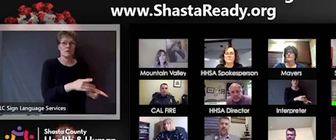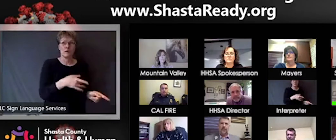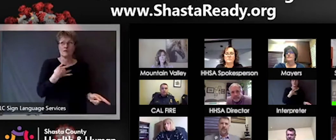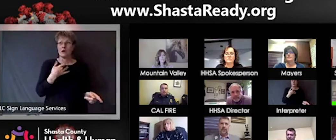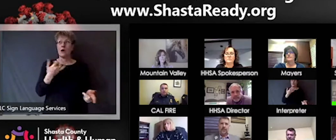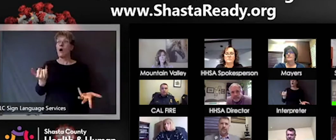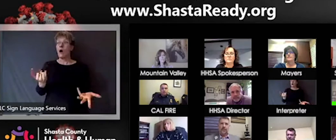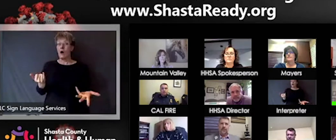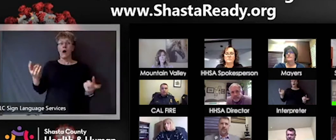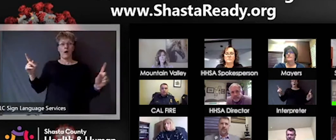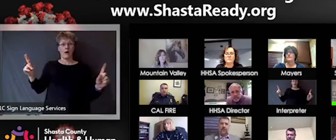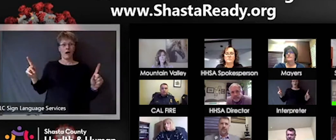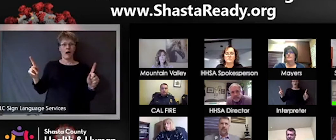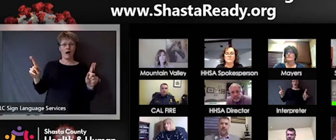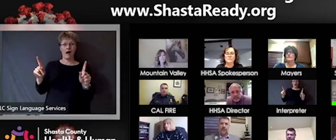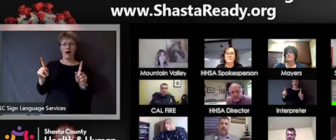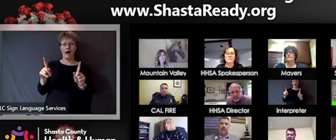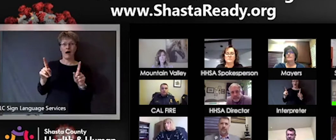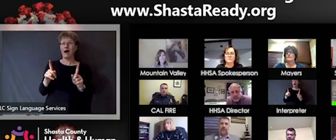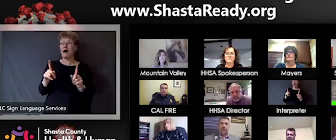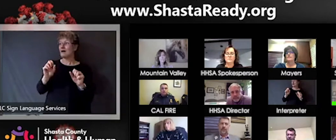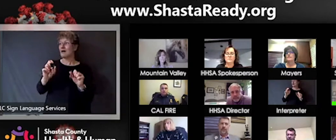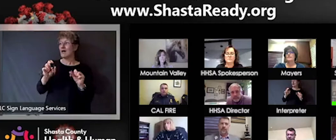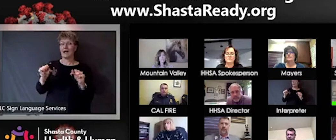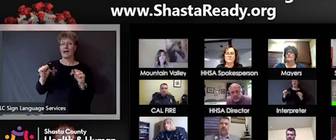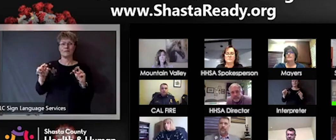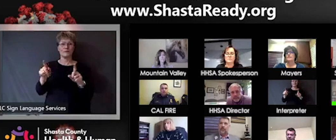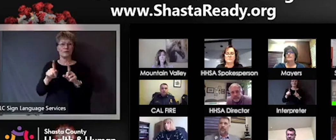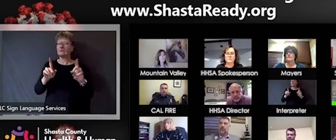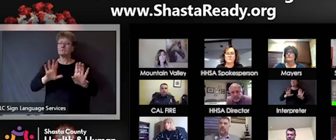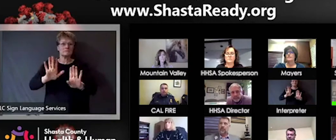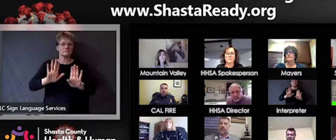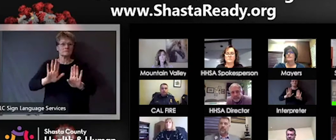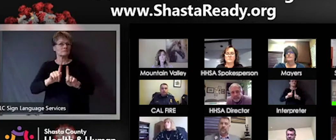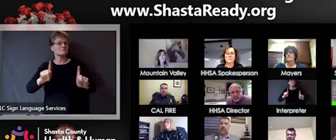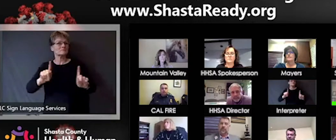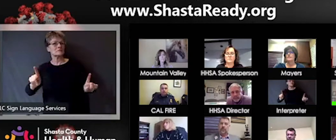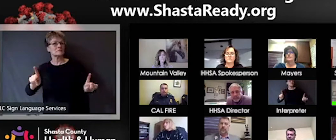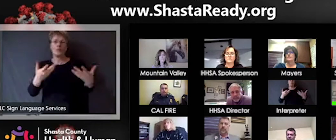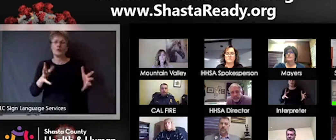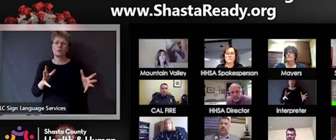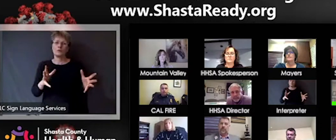that do more harm than good? And so I think that where I am is I would